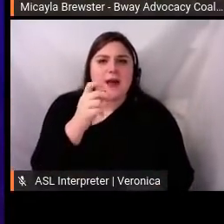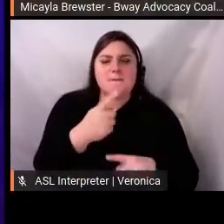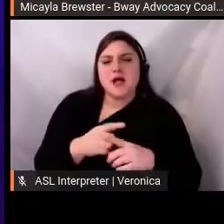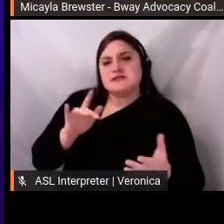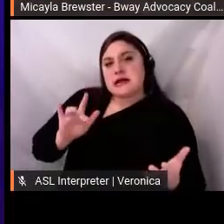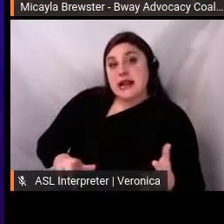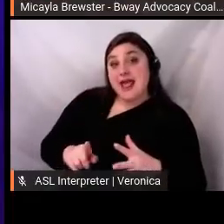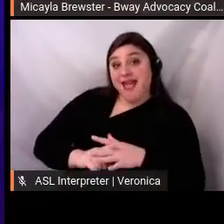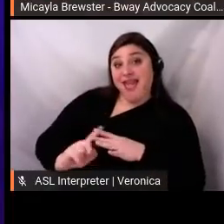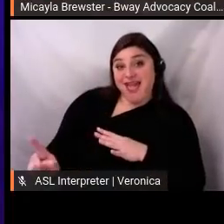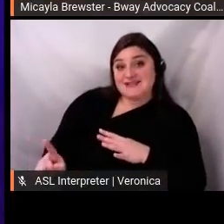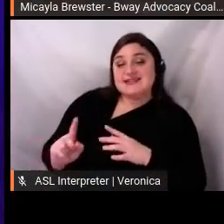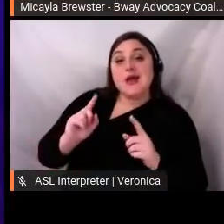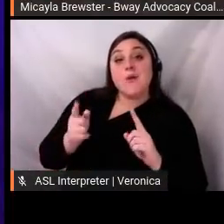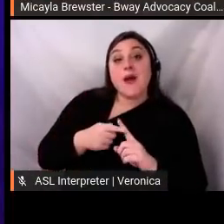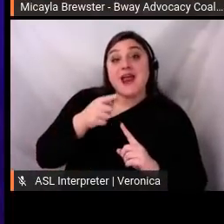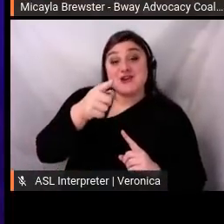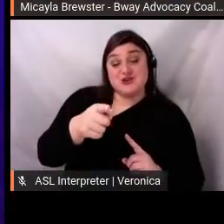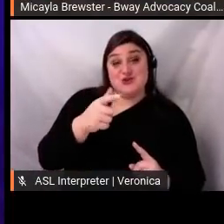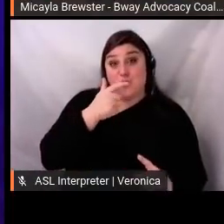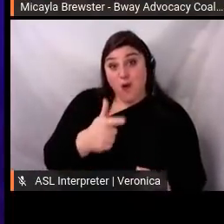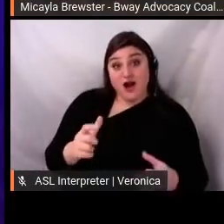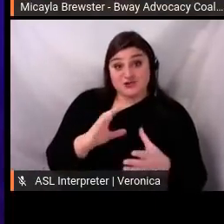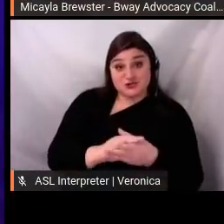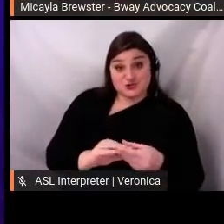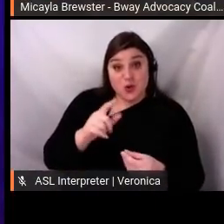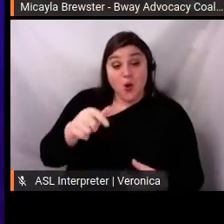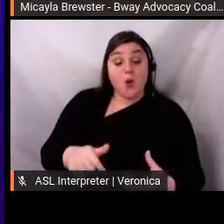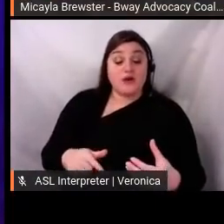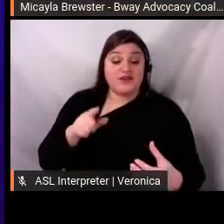disappears if you hold your finger down on the screen for a few seconds.